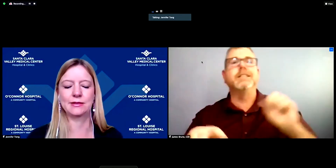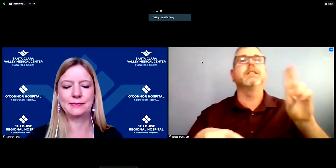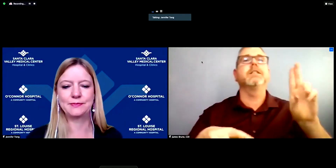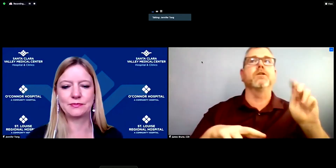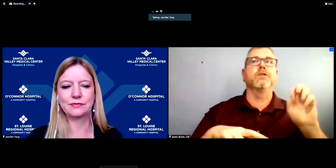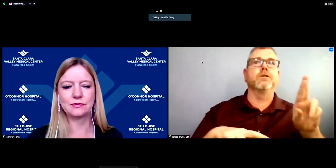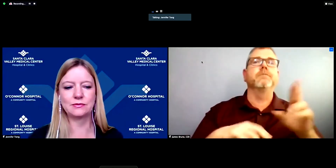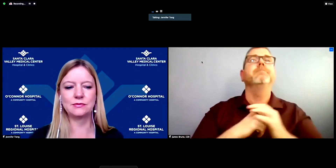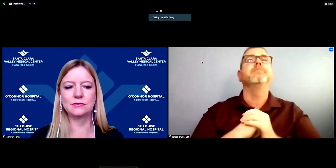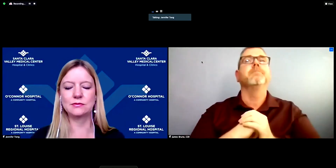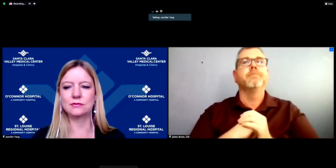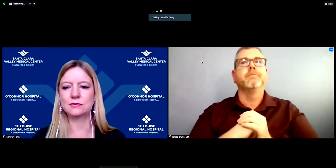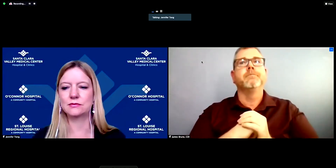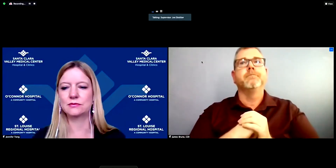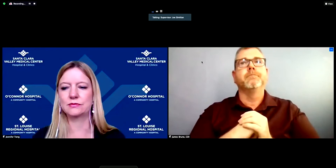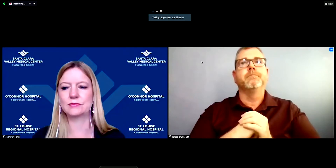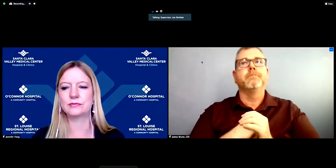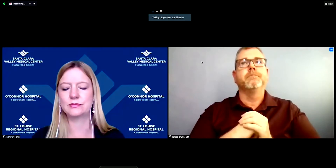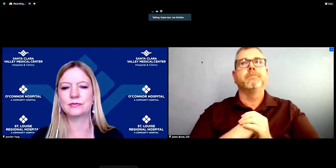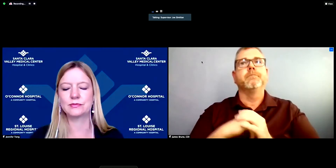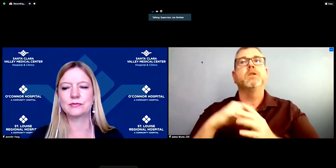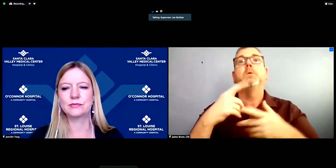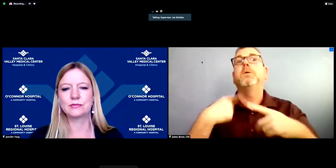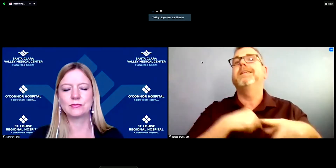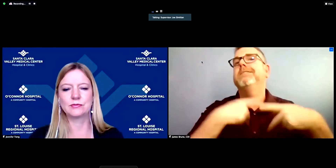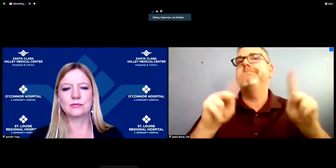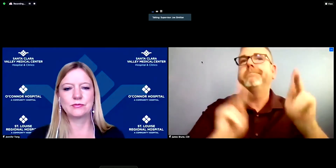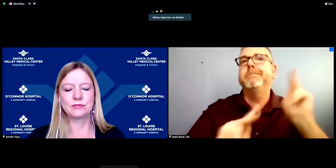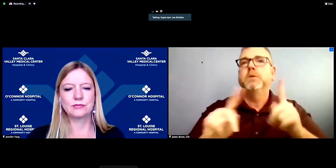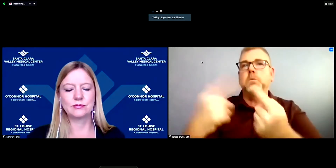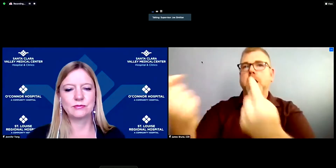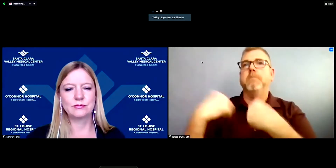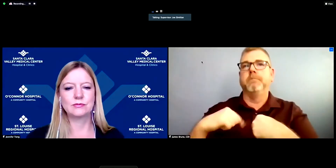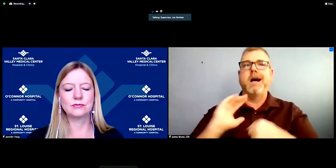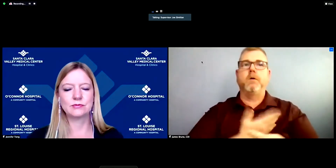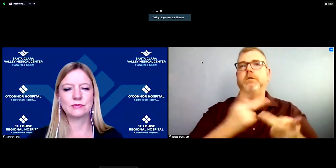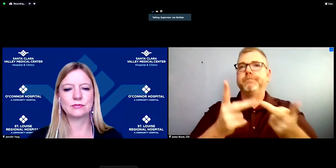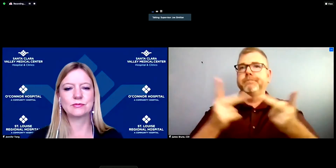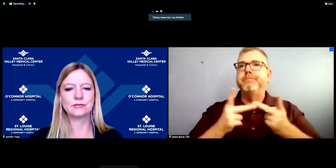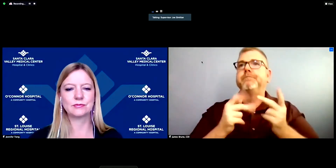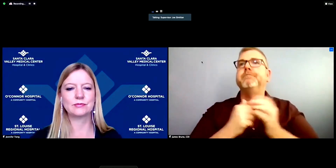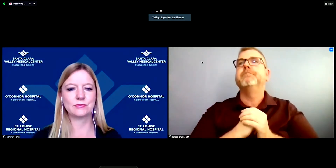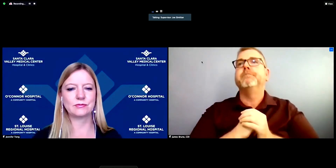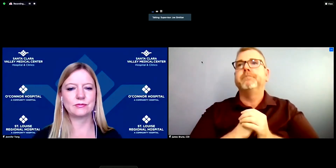Sup. Simitian: Dr. Tong, this is a Supervisor Submitian, and if i can help clarify the question